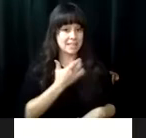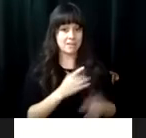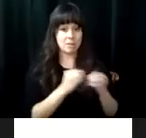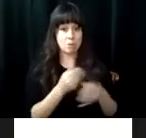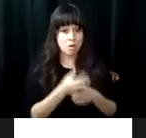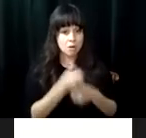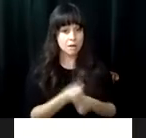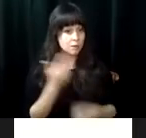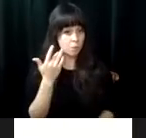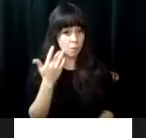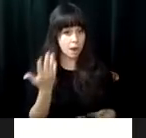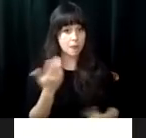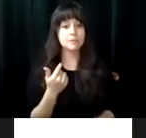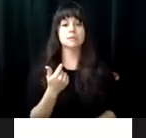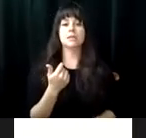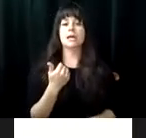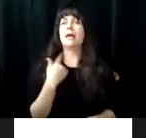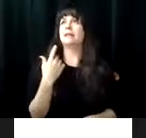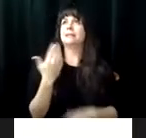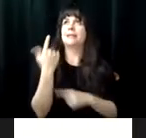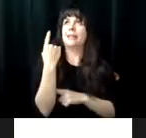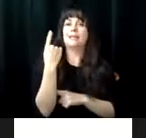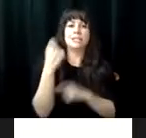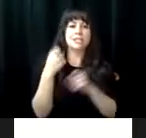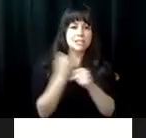The reason why I felt, I feel more confident